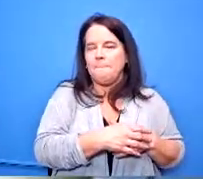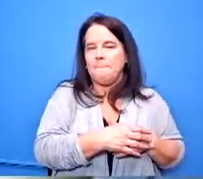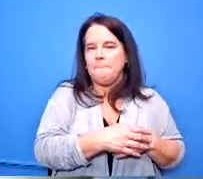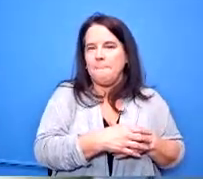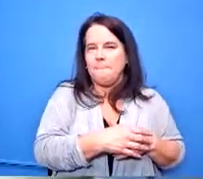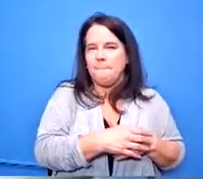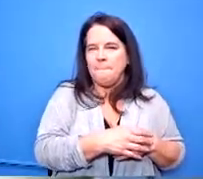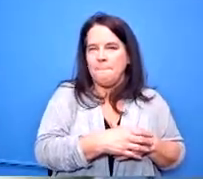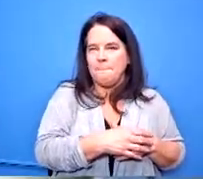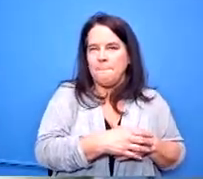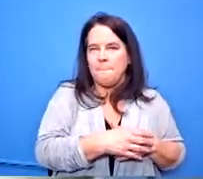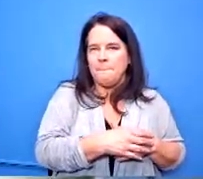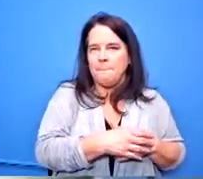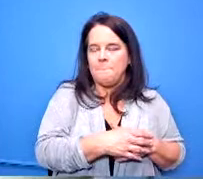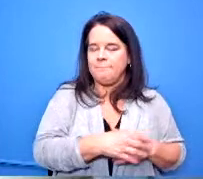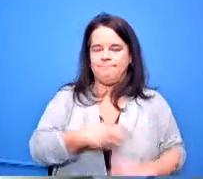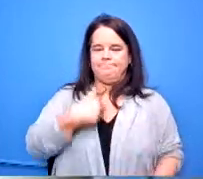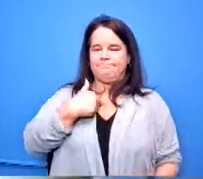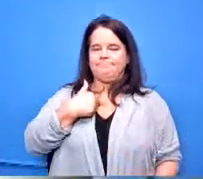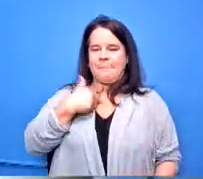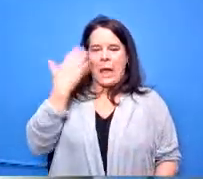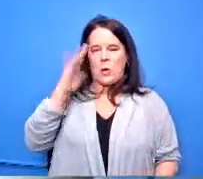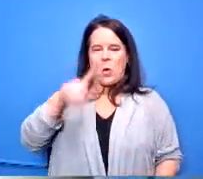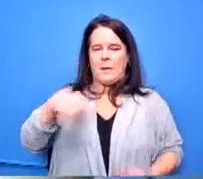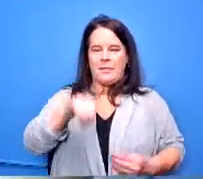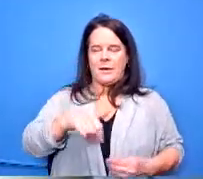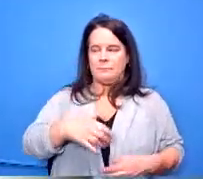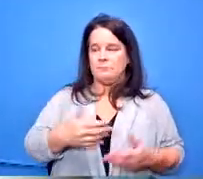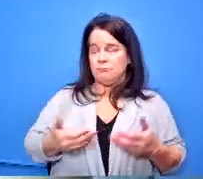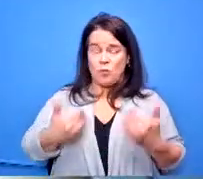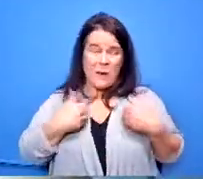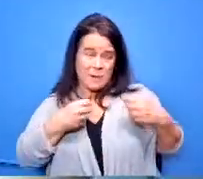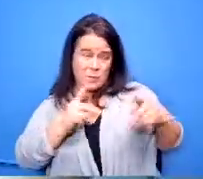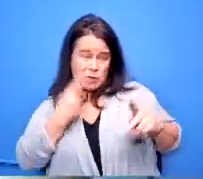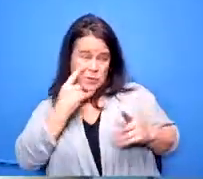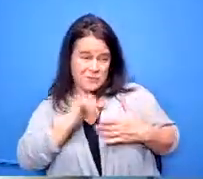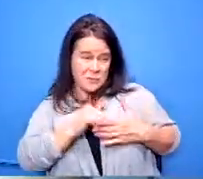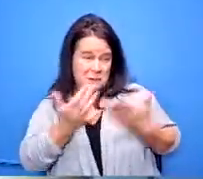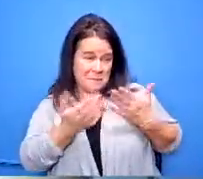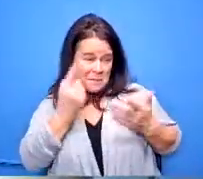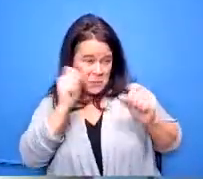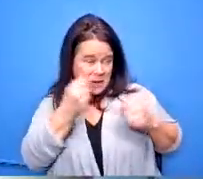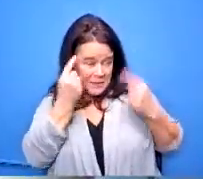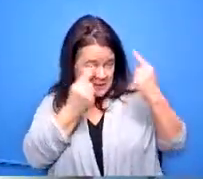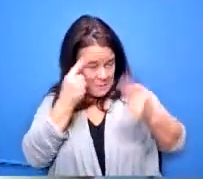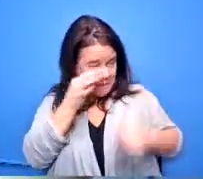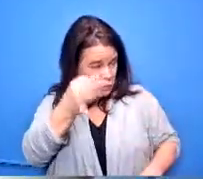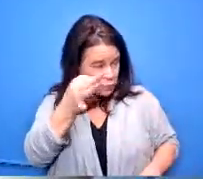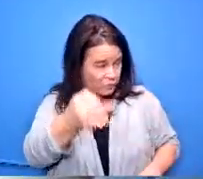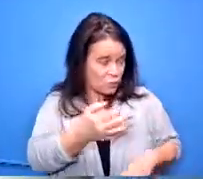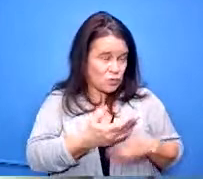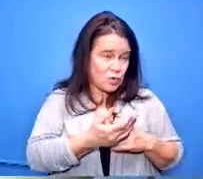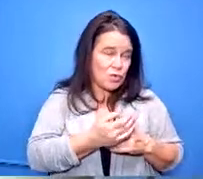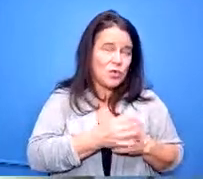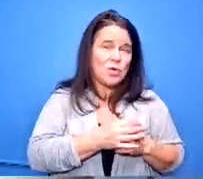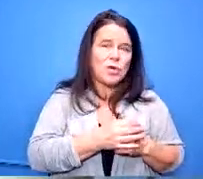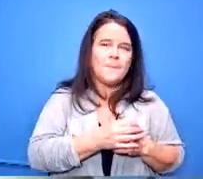not to my knowledge is there any opportunity to start thinking about that to kind of supplement some of the need that we talk about when it comes to